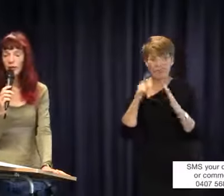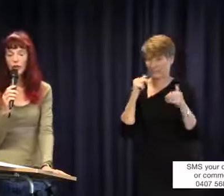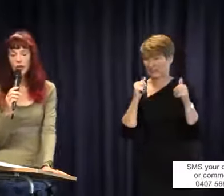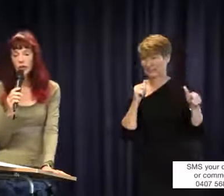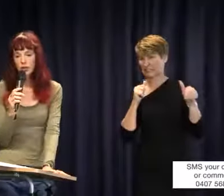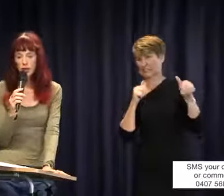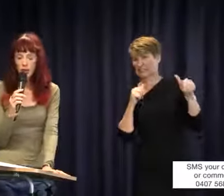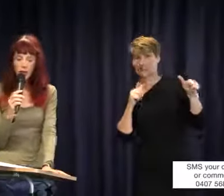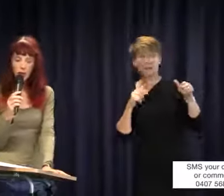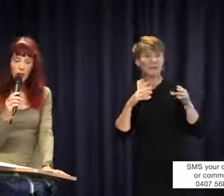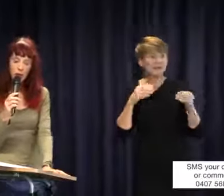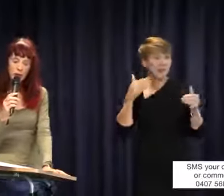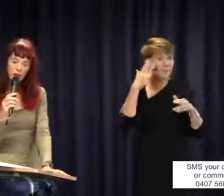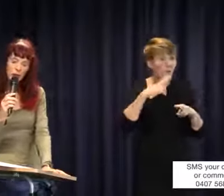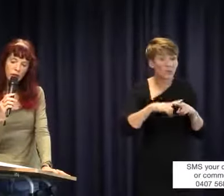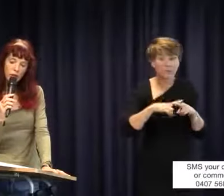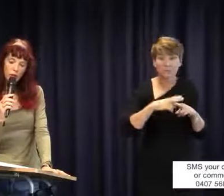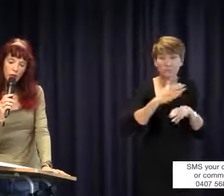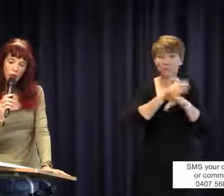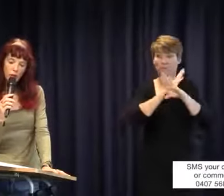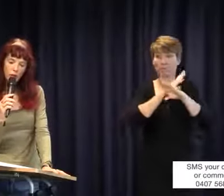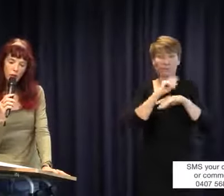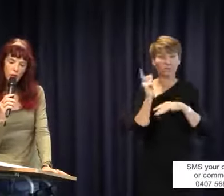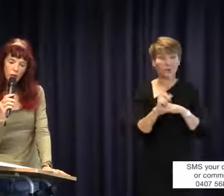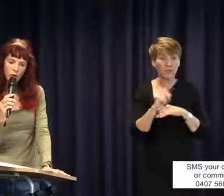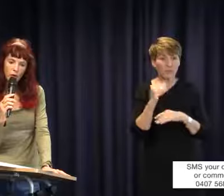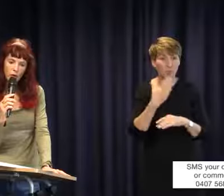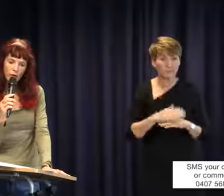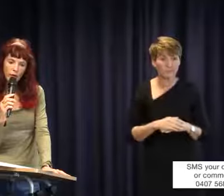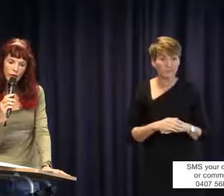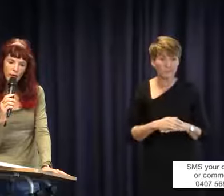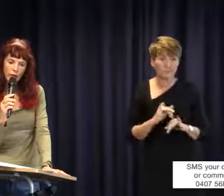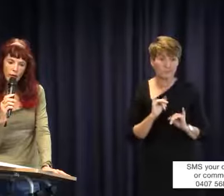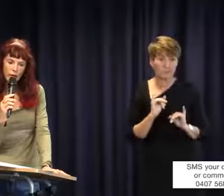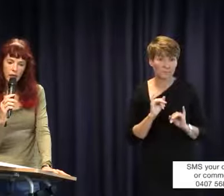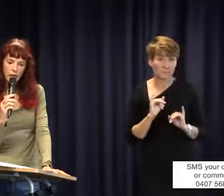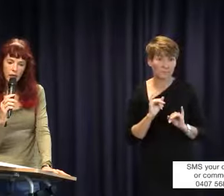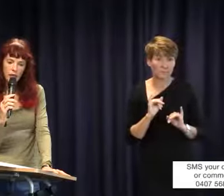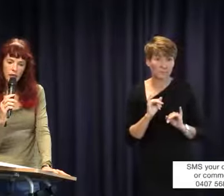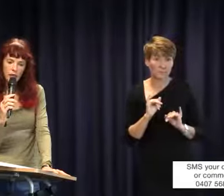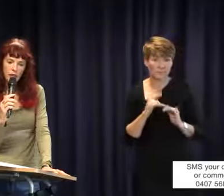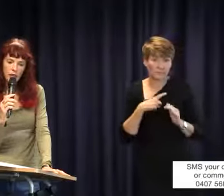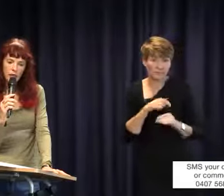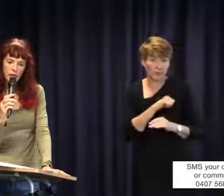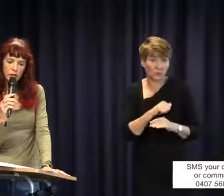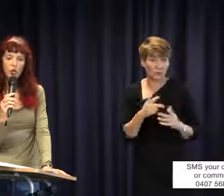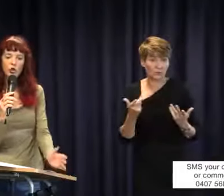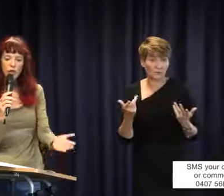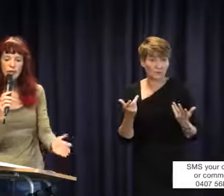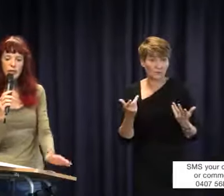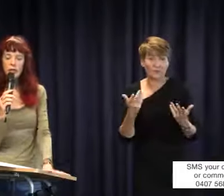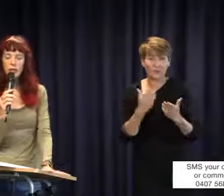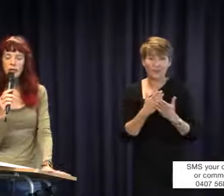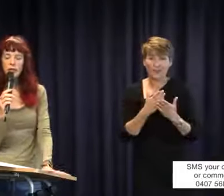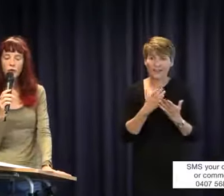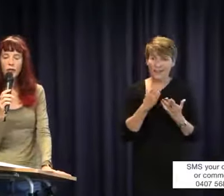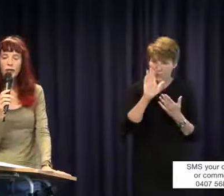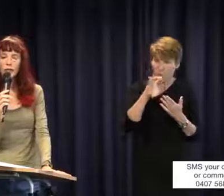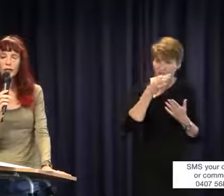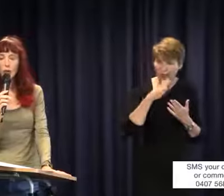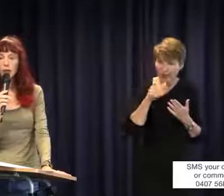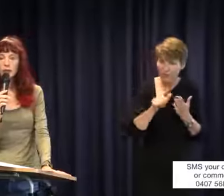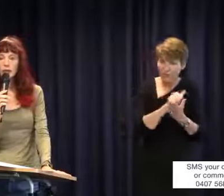have to come to that. Look, in terms of things like your child has the right to access assembly